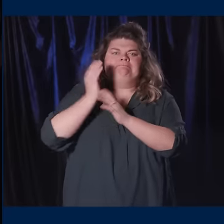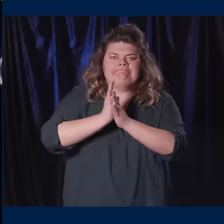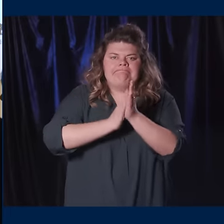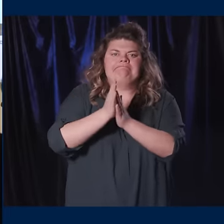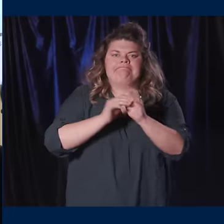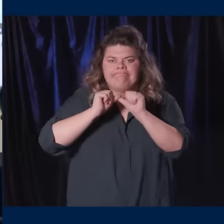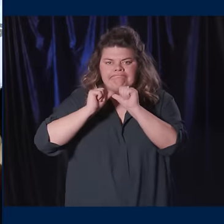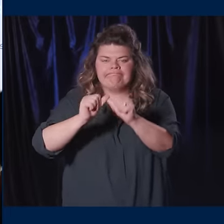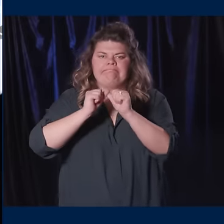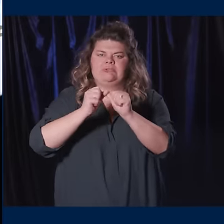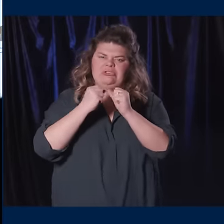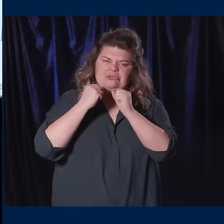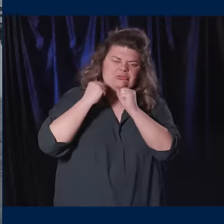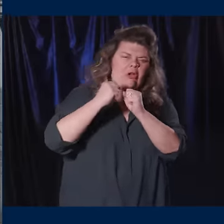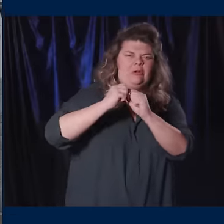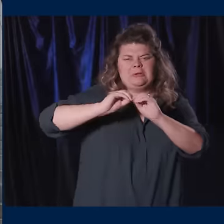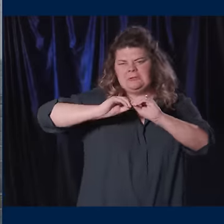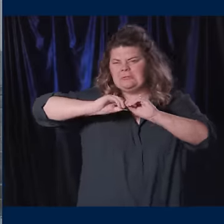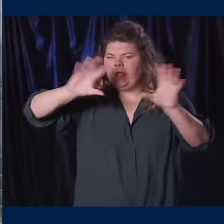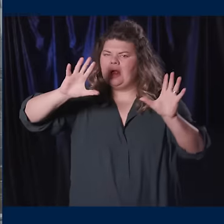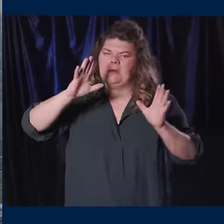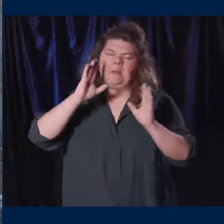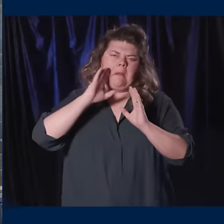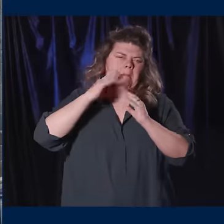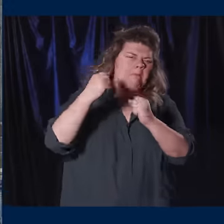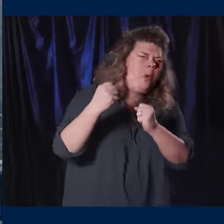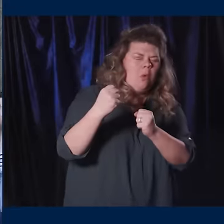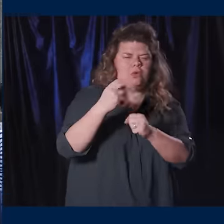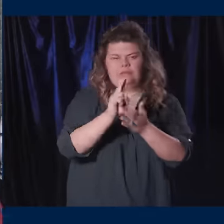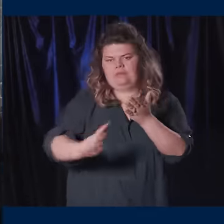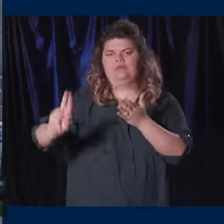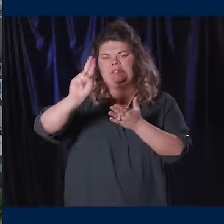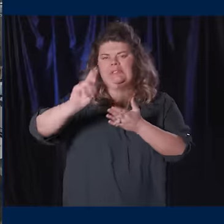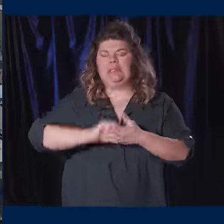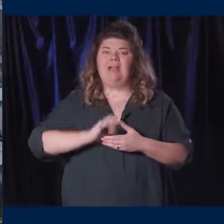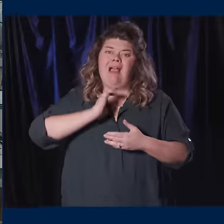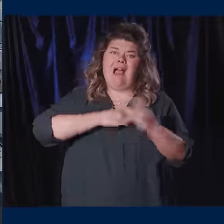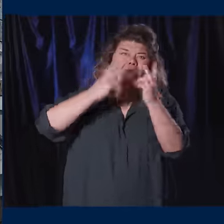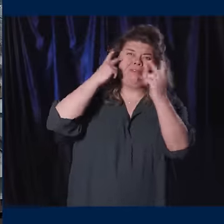create a stronger, brighter, bolder university. We've established our vision.